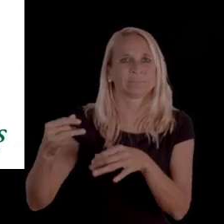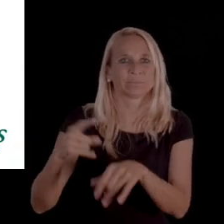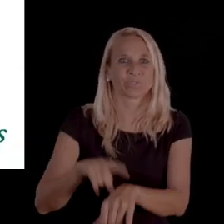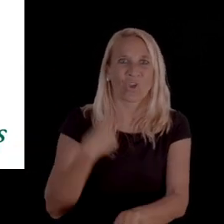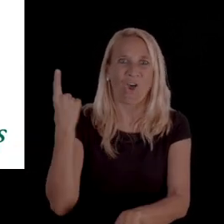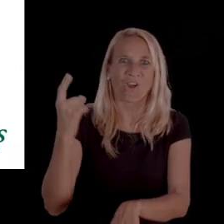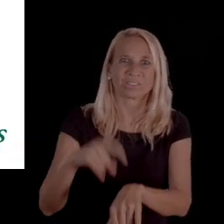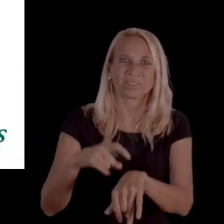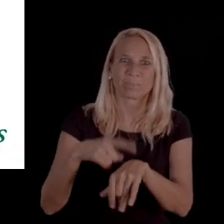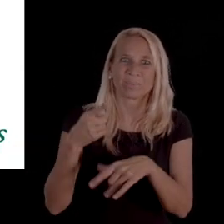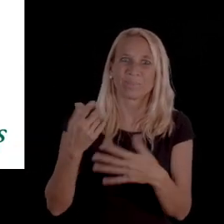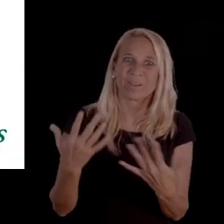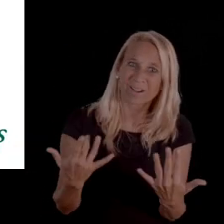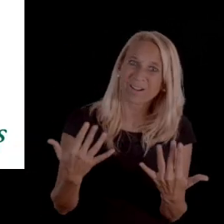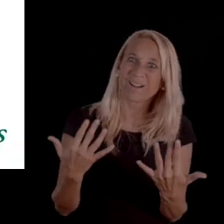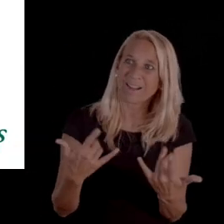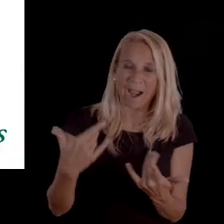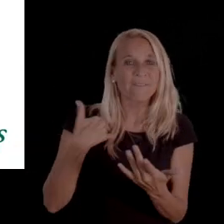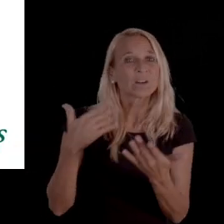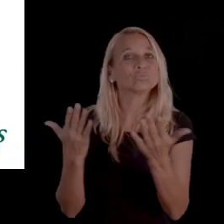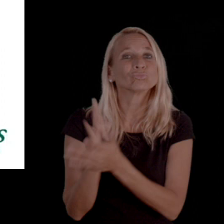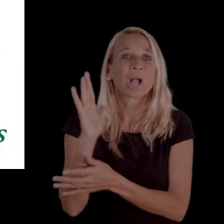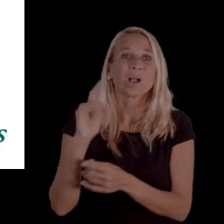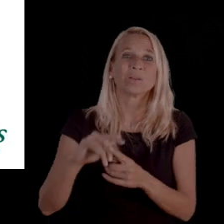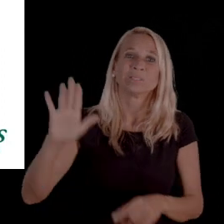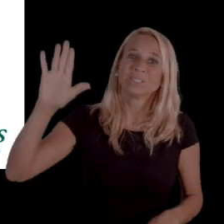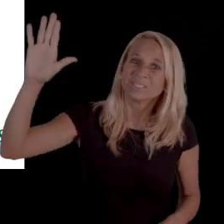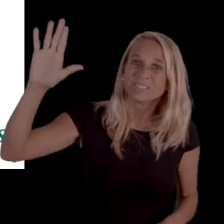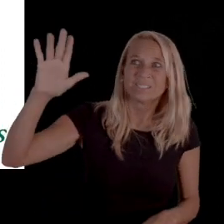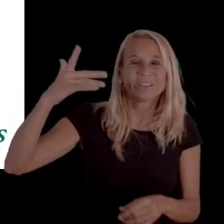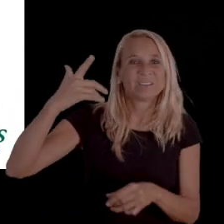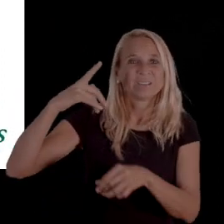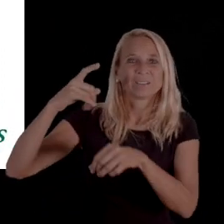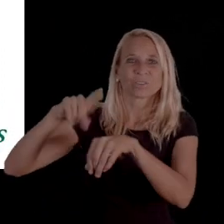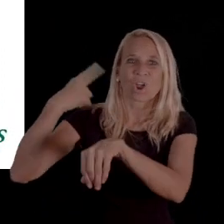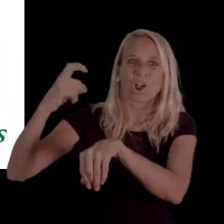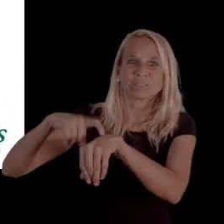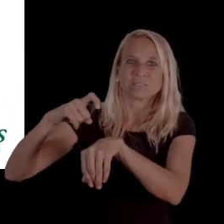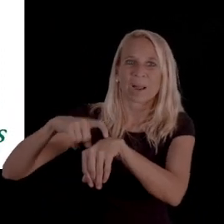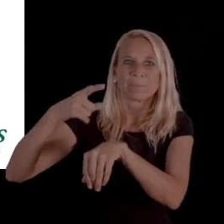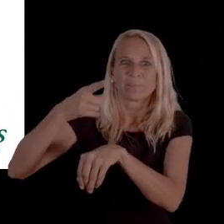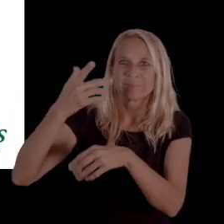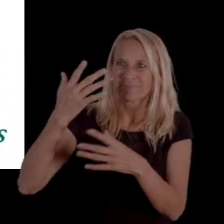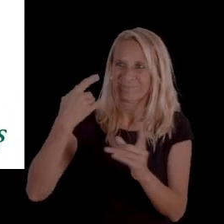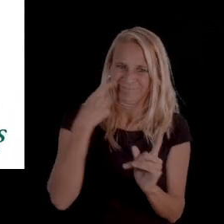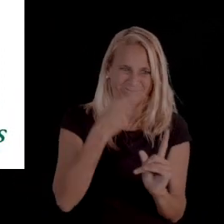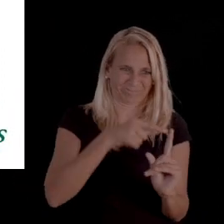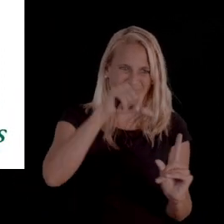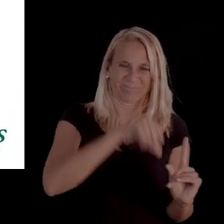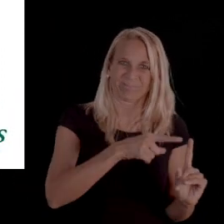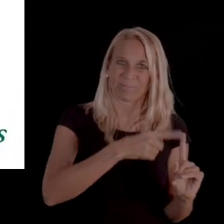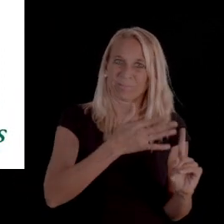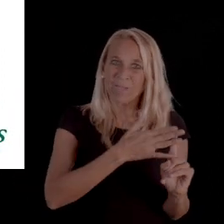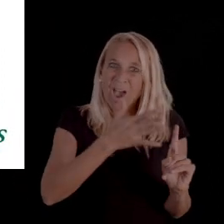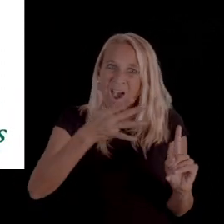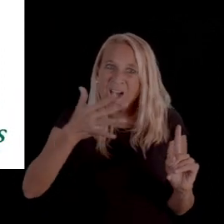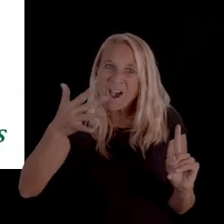that you do have the right to appeal the length of time that it's taken for you to receive a notice on the action.